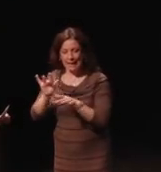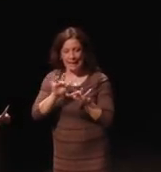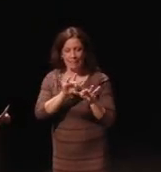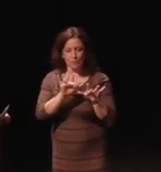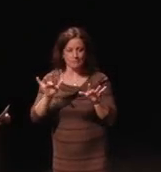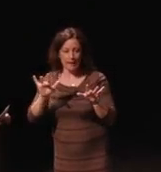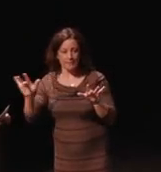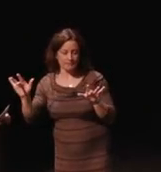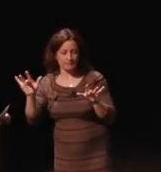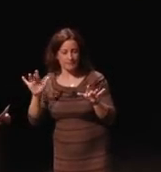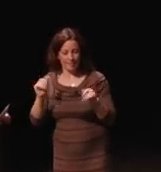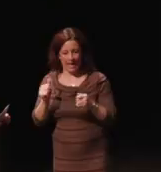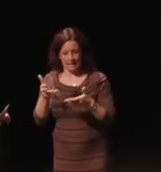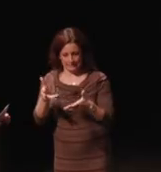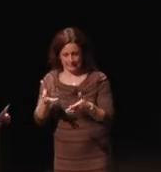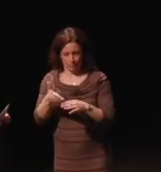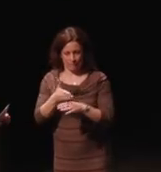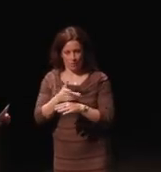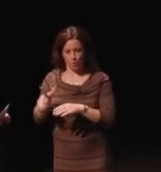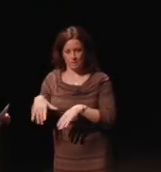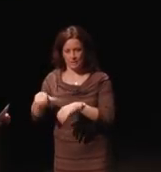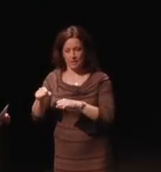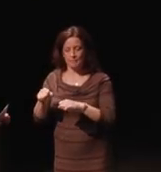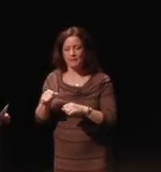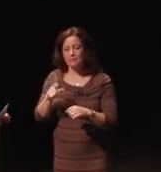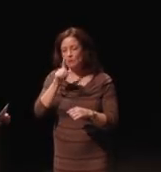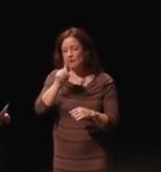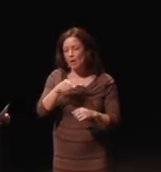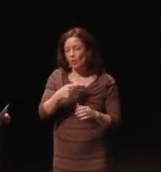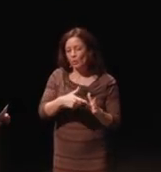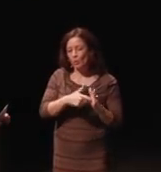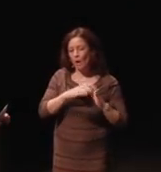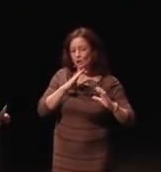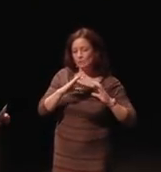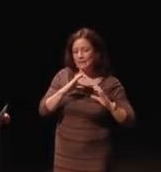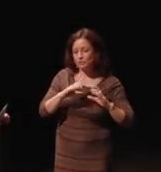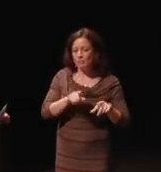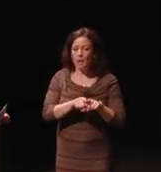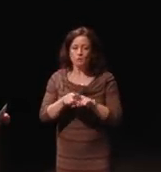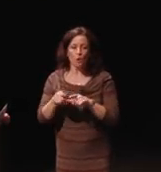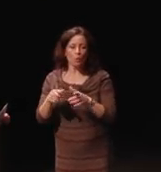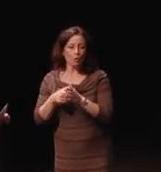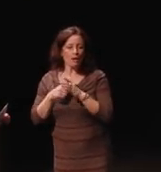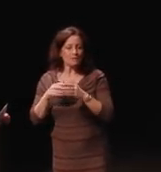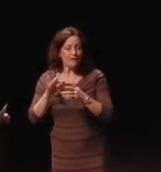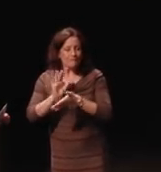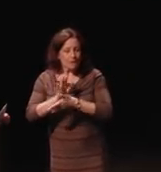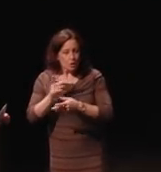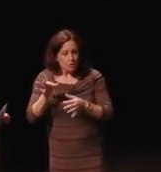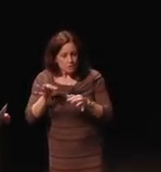So, it's not only requiring communication. It also requires video description, Internet captioning,